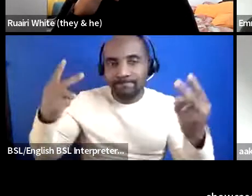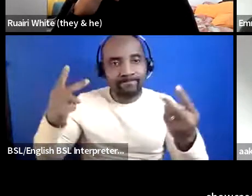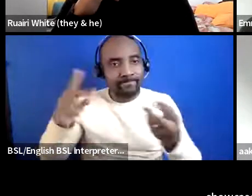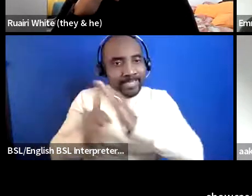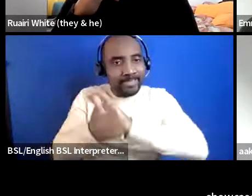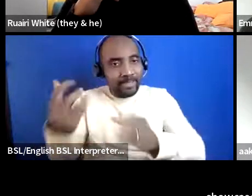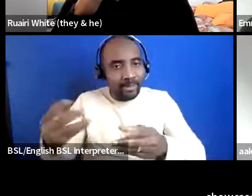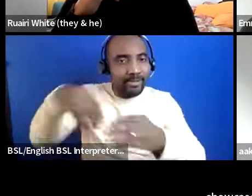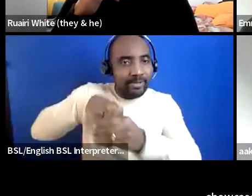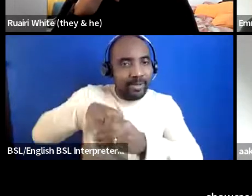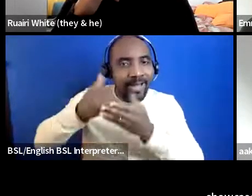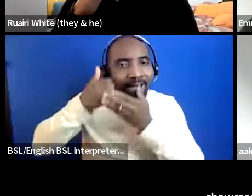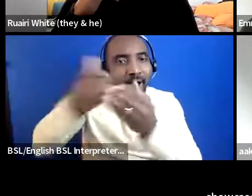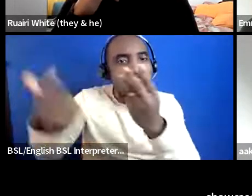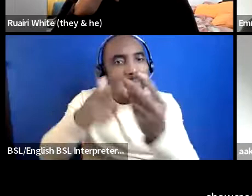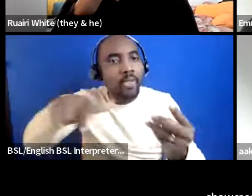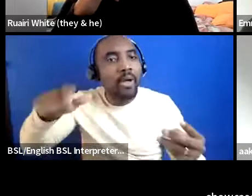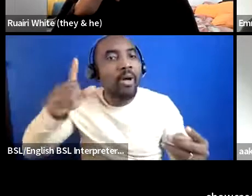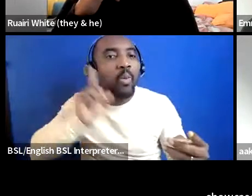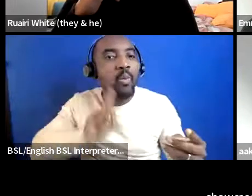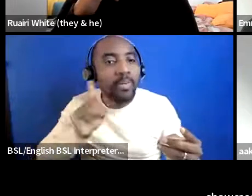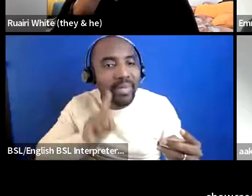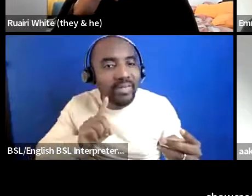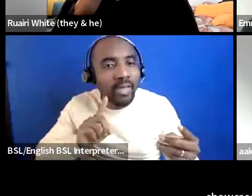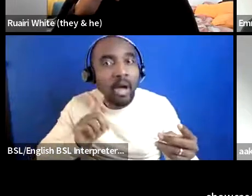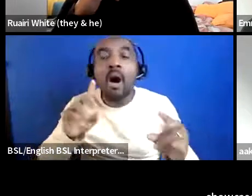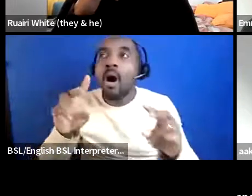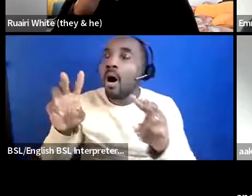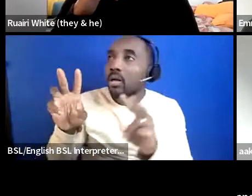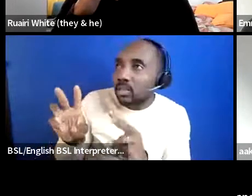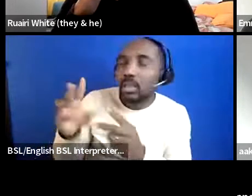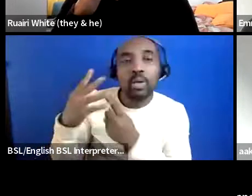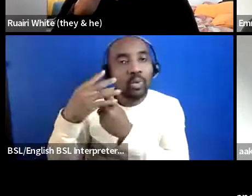to other women who see what's happening and then they're able to give back to the community as well